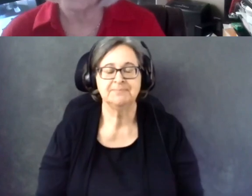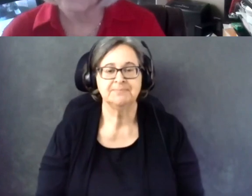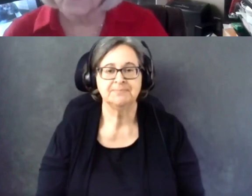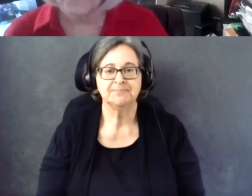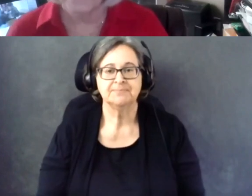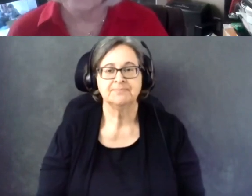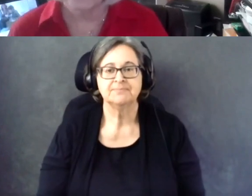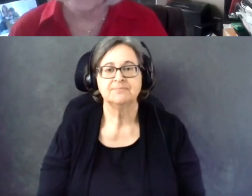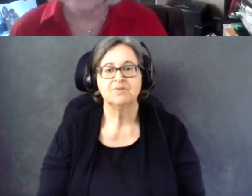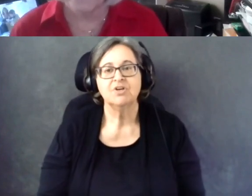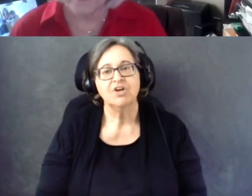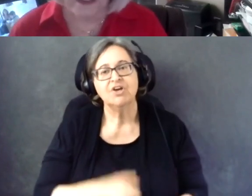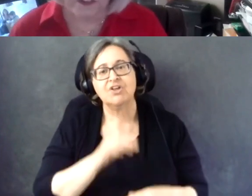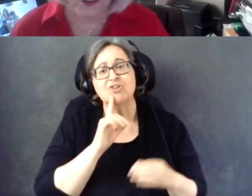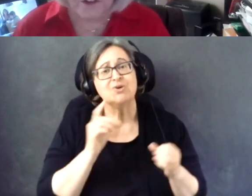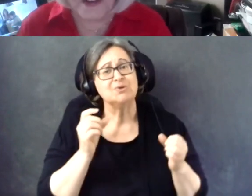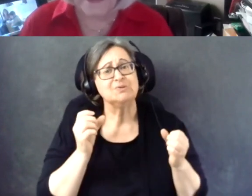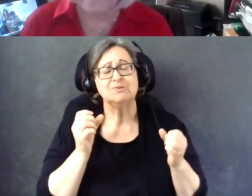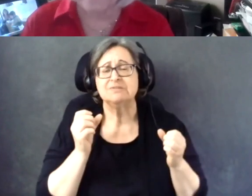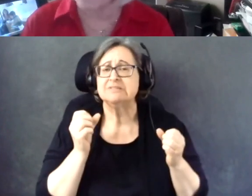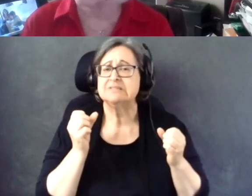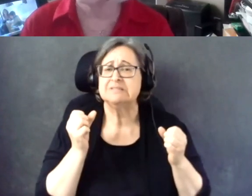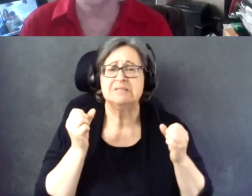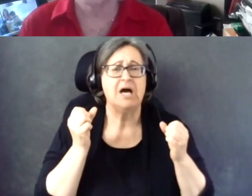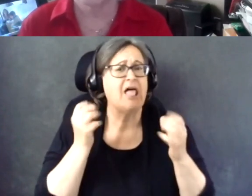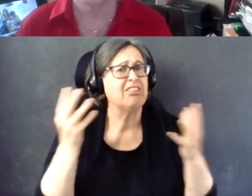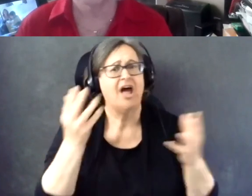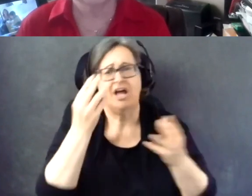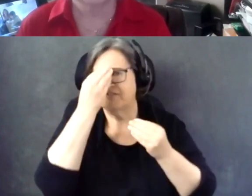So there's lots within the survey itself.